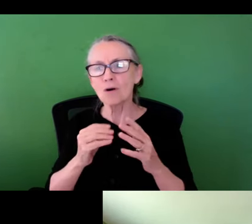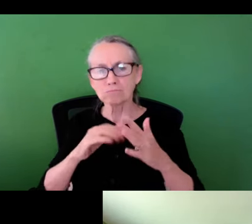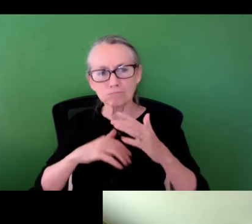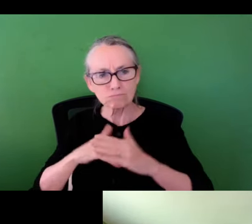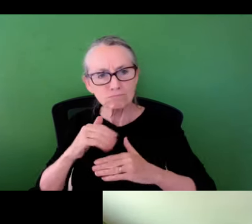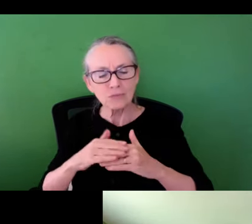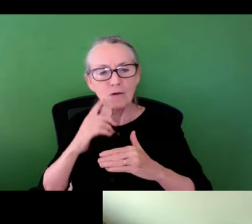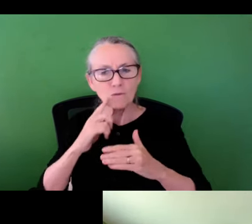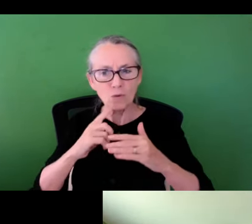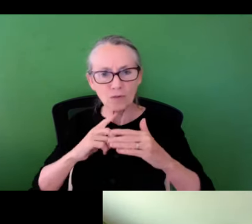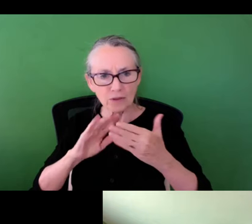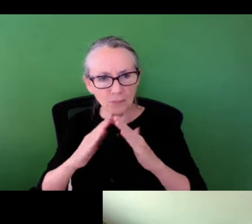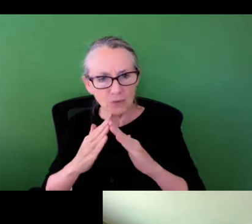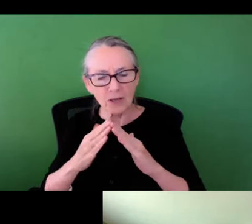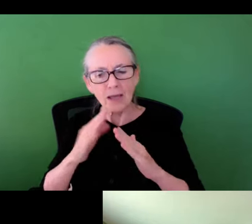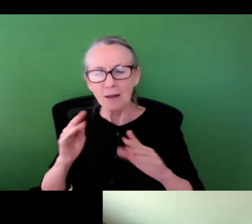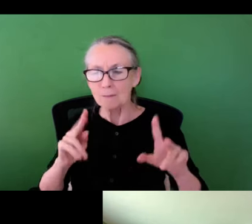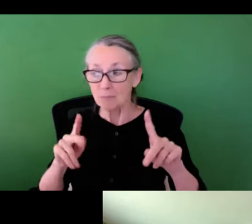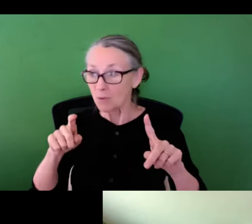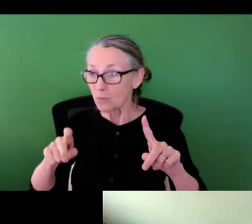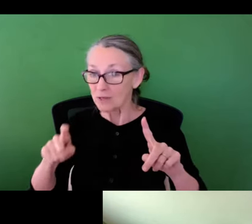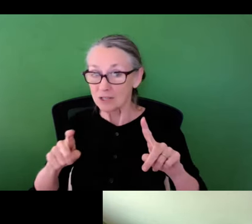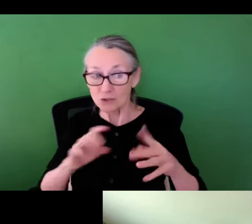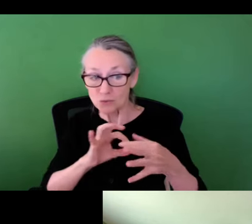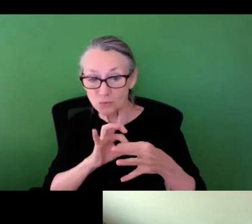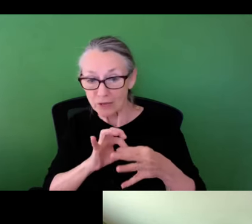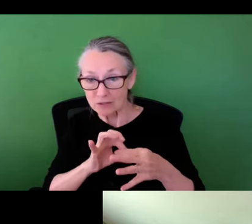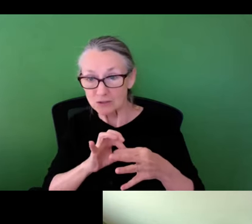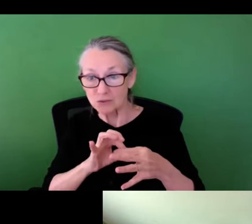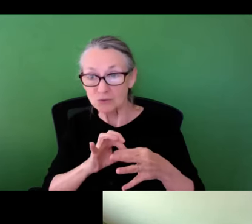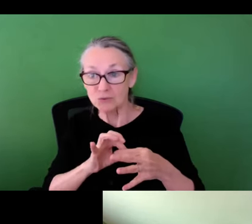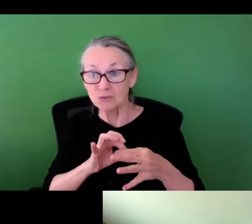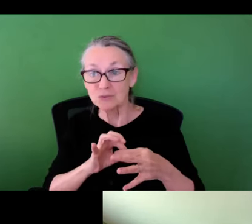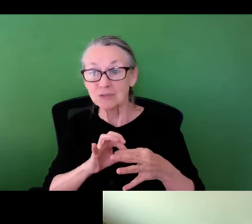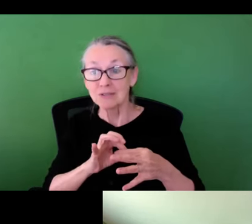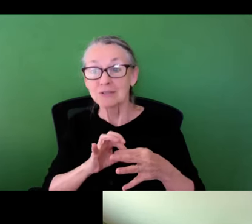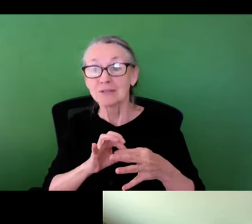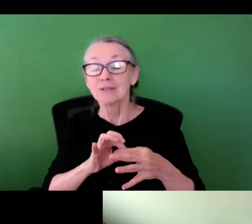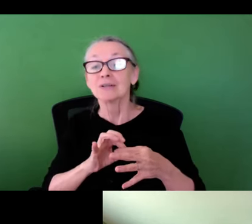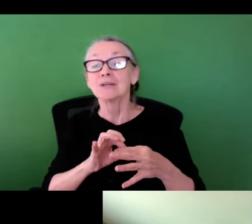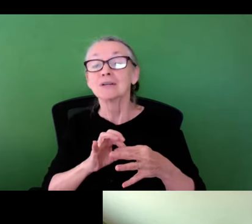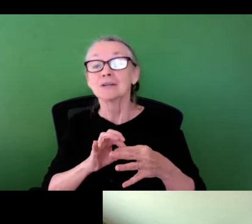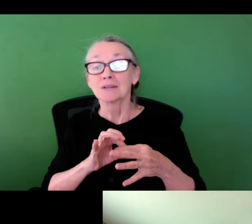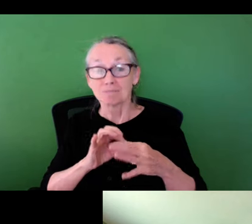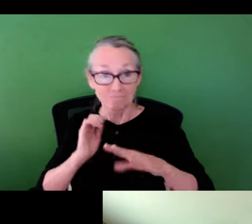to make it more palatable, not only for the community